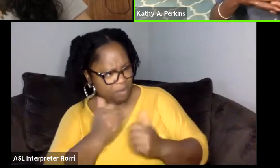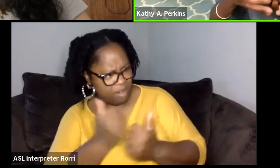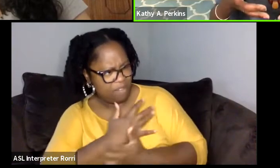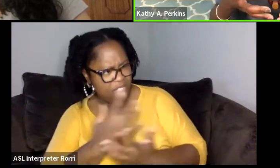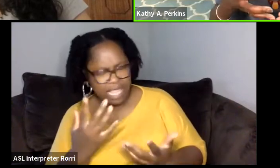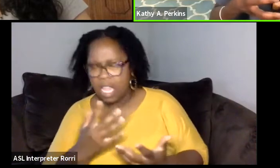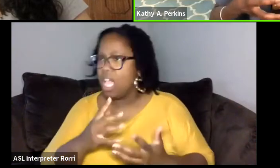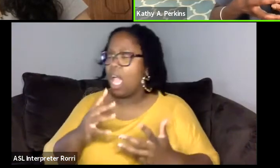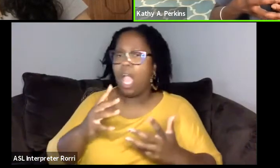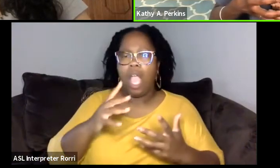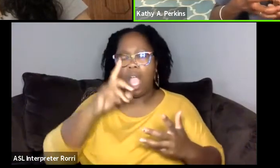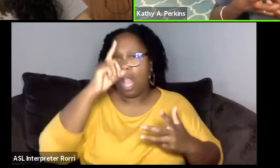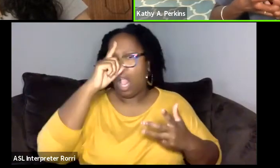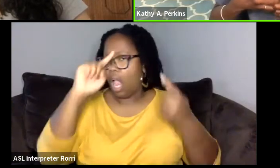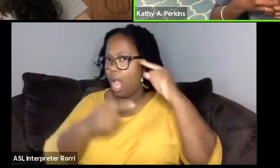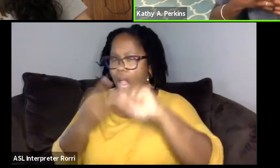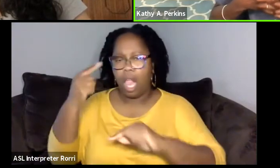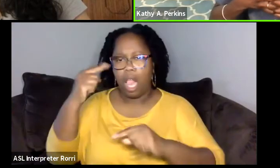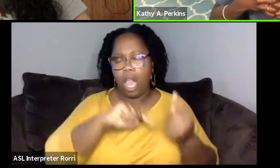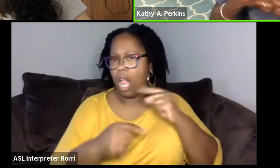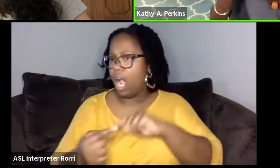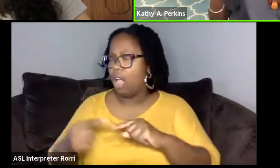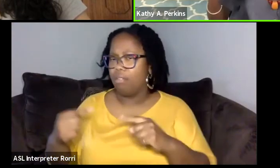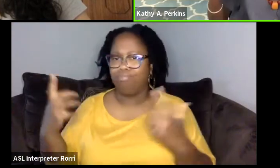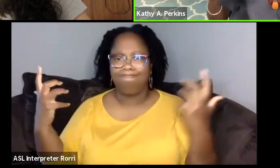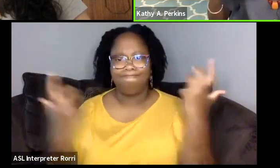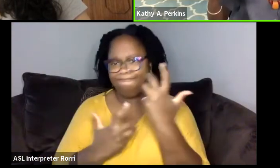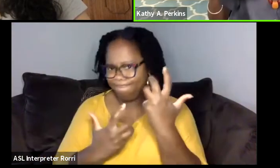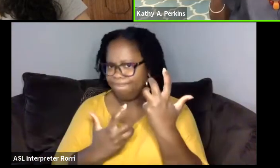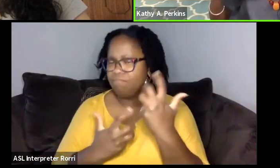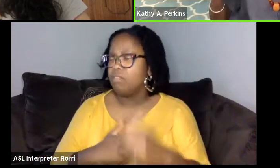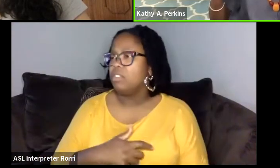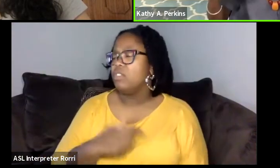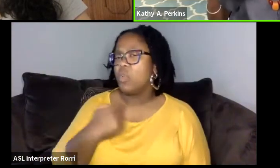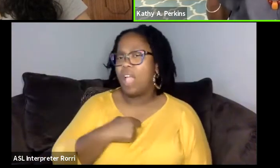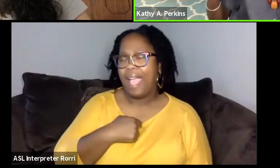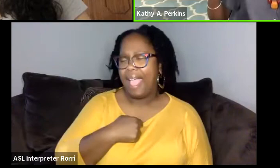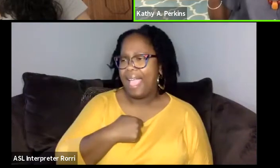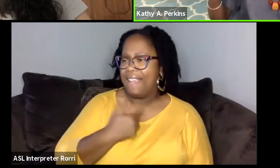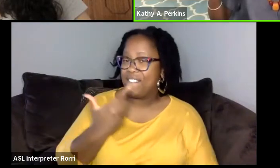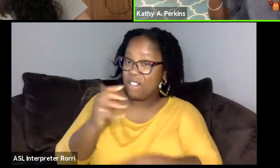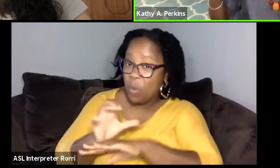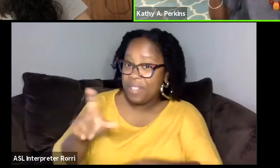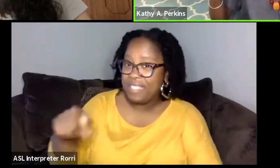So I realized I was forcing them to do something that they don't operate that way.